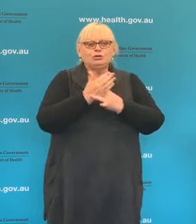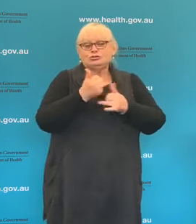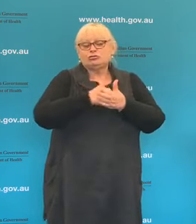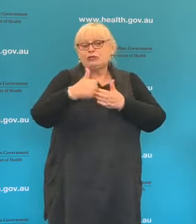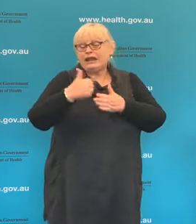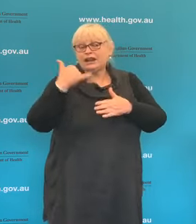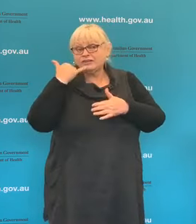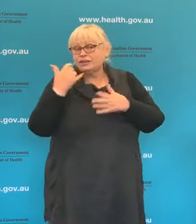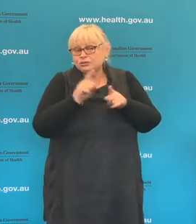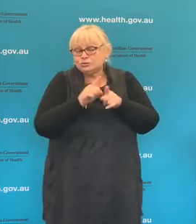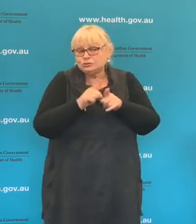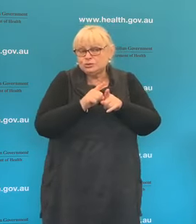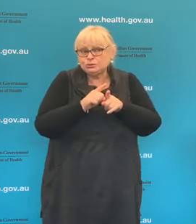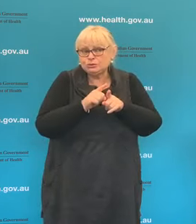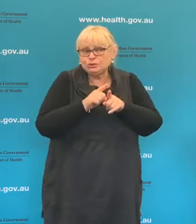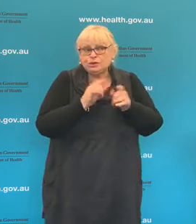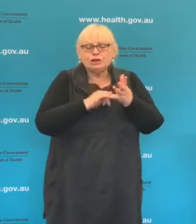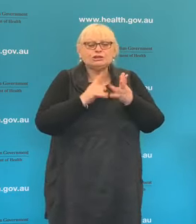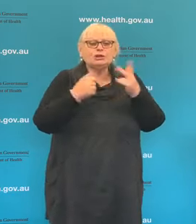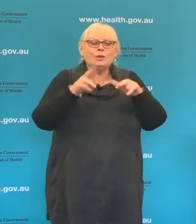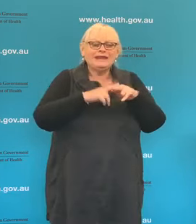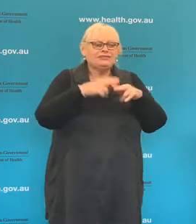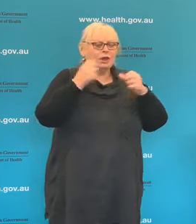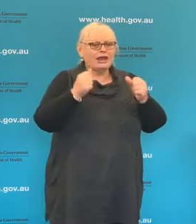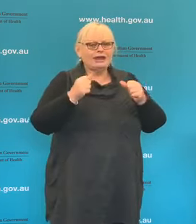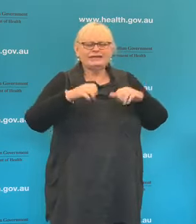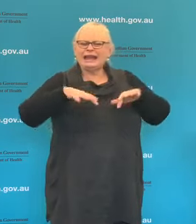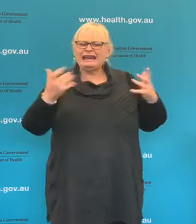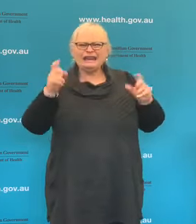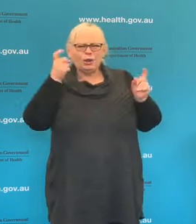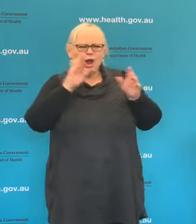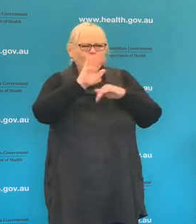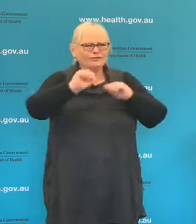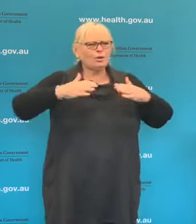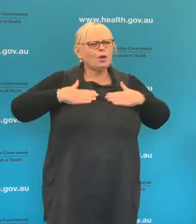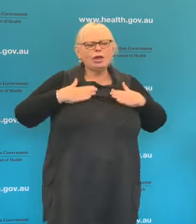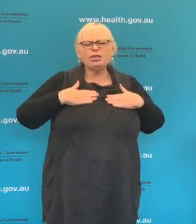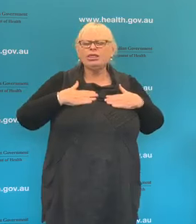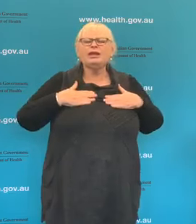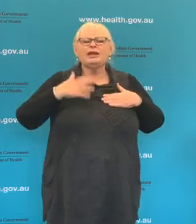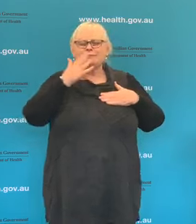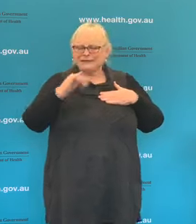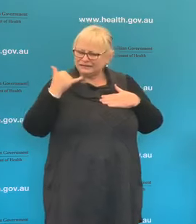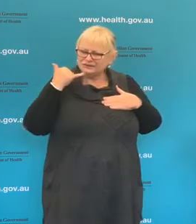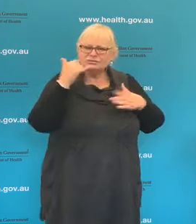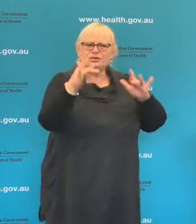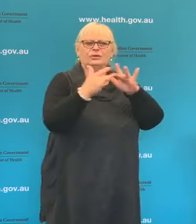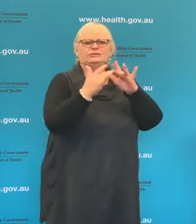So please, if you do have healthcare concerns reach out to your GP and see if